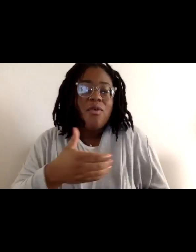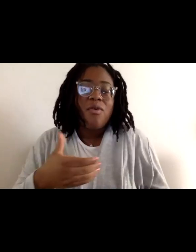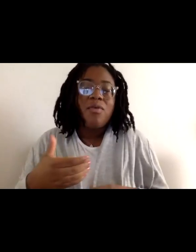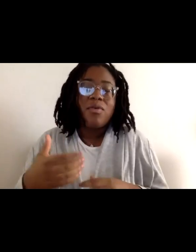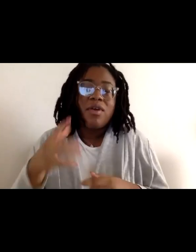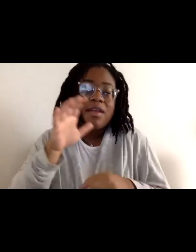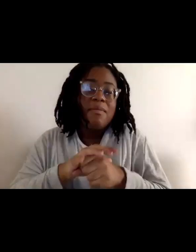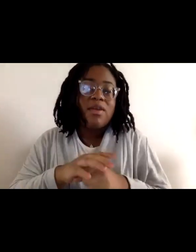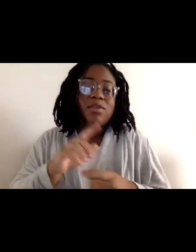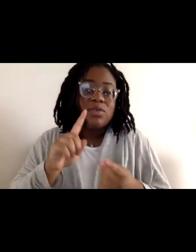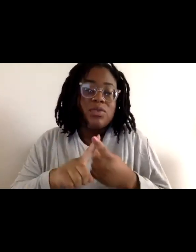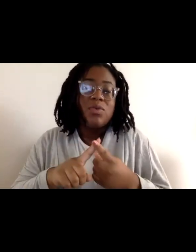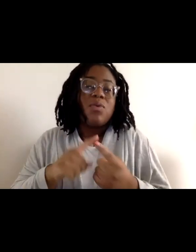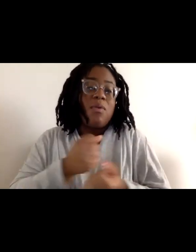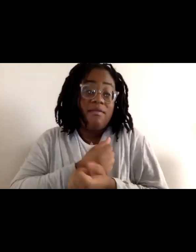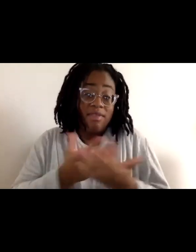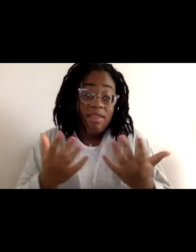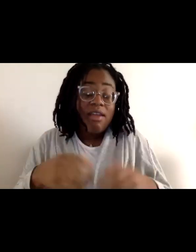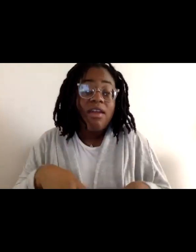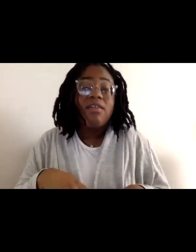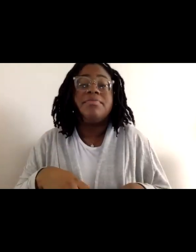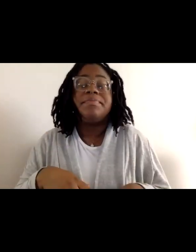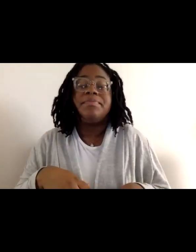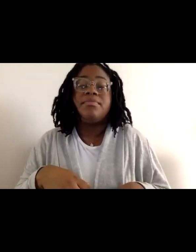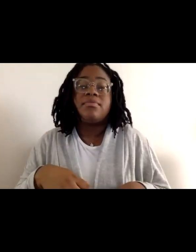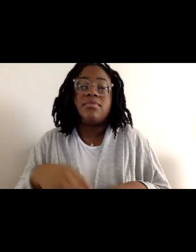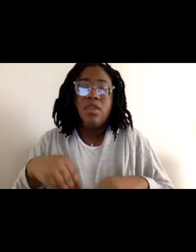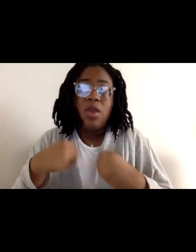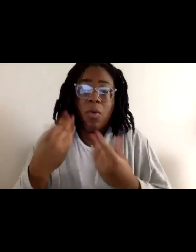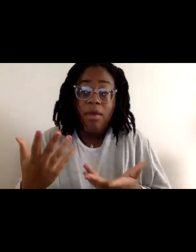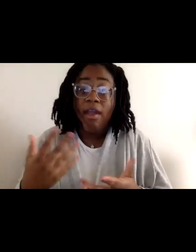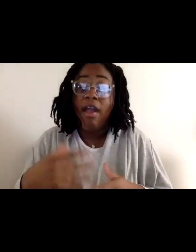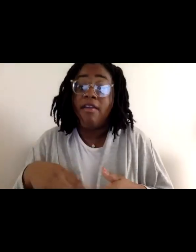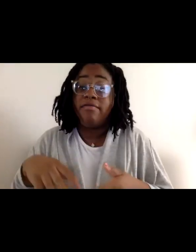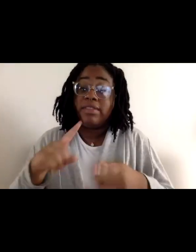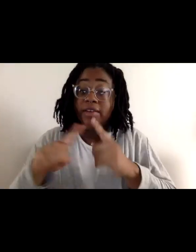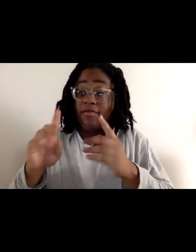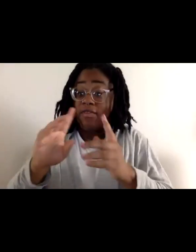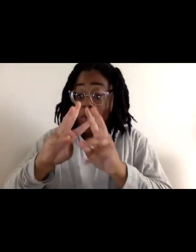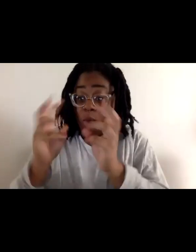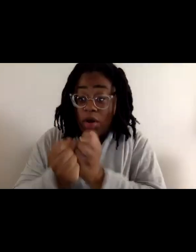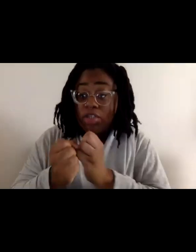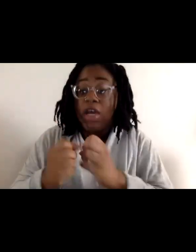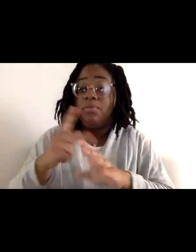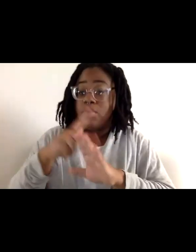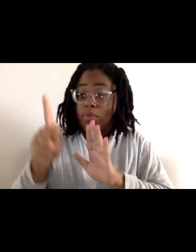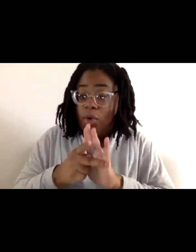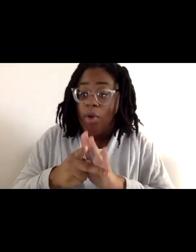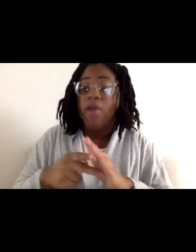We facilitate trainings, lead programs, and make grants in service of racial, economic and social justice,